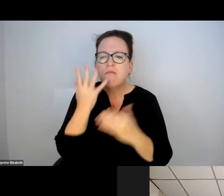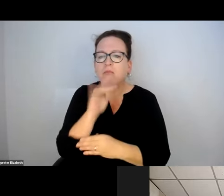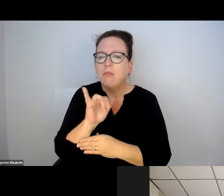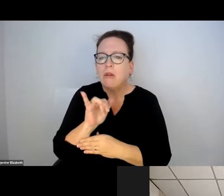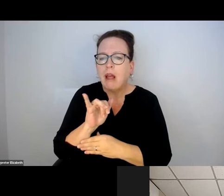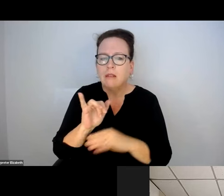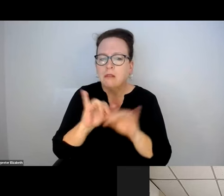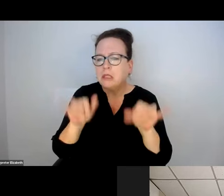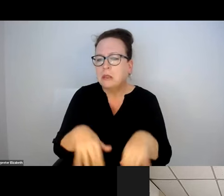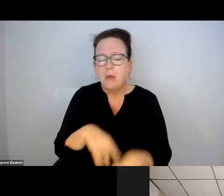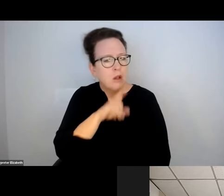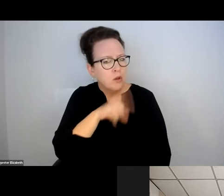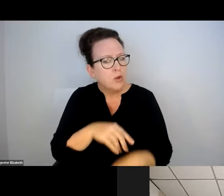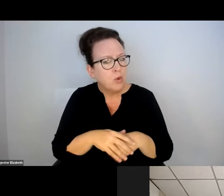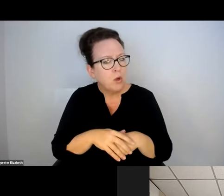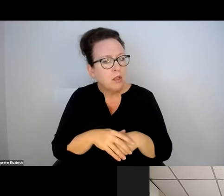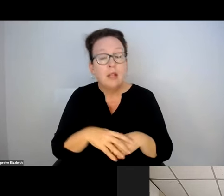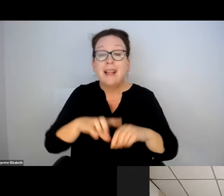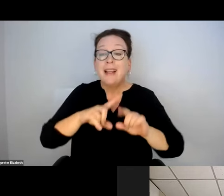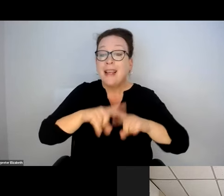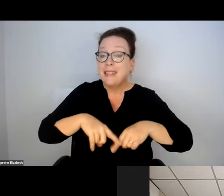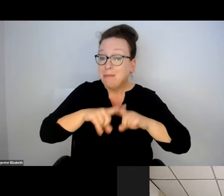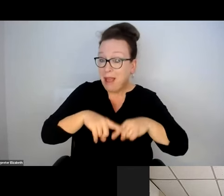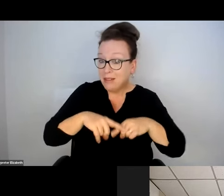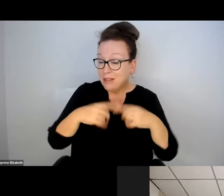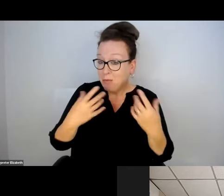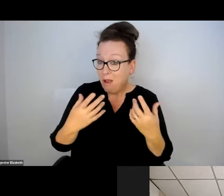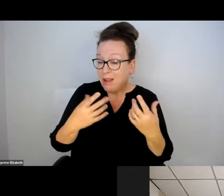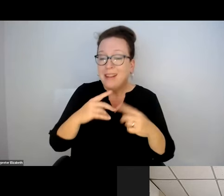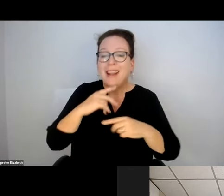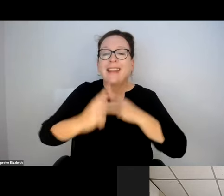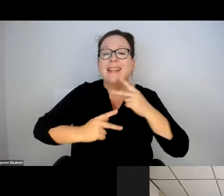ADDITIONAL VIOLATION? SOME IDEA OF WHAT THE PENALTY IS?